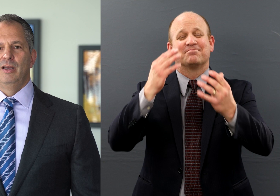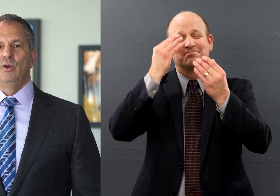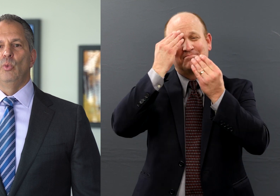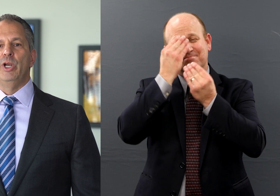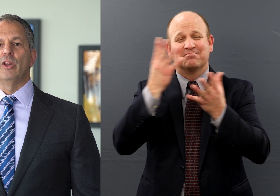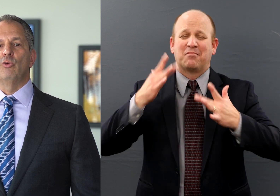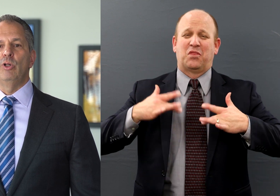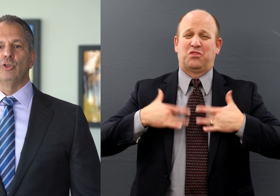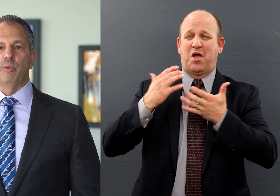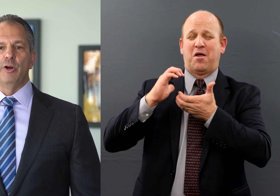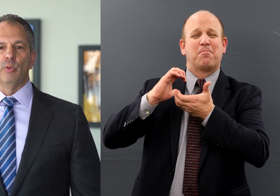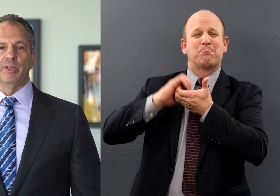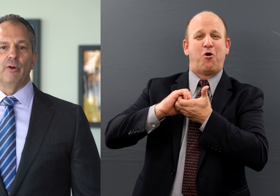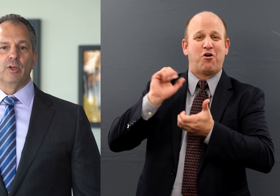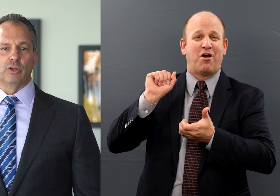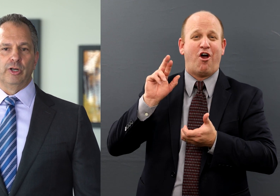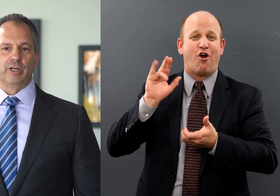We are thrilled to partner with Ariel Alternatives.